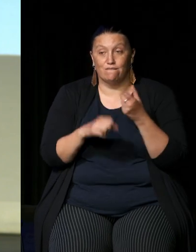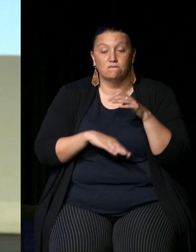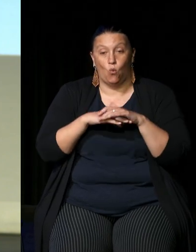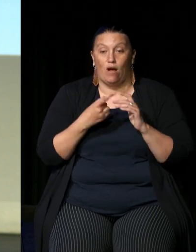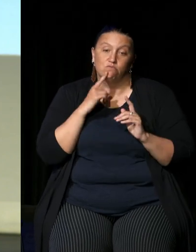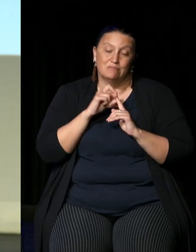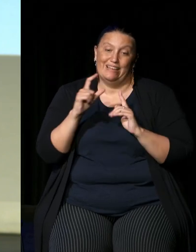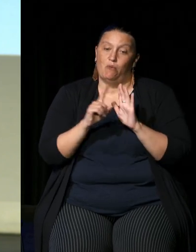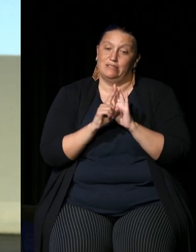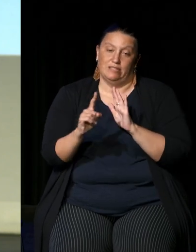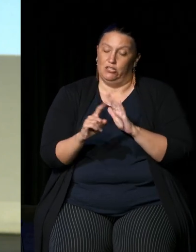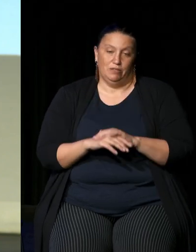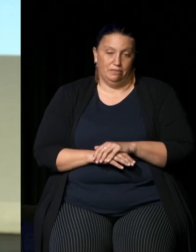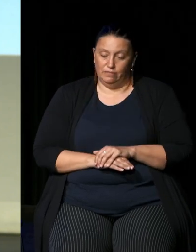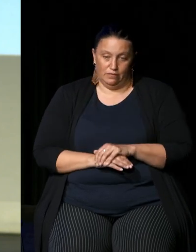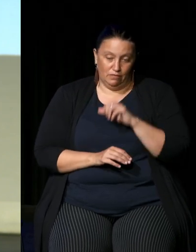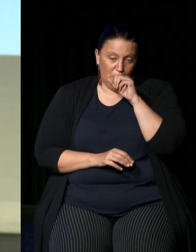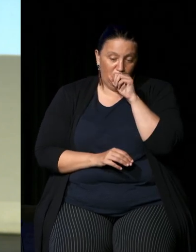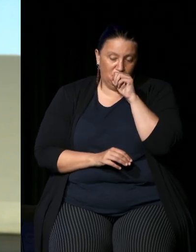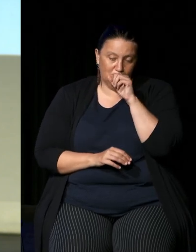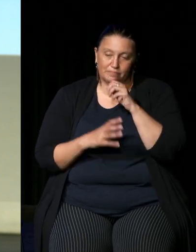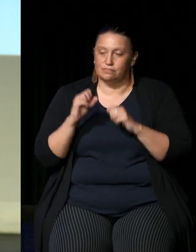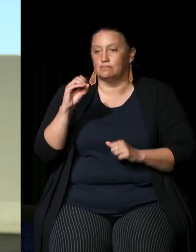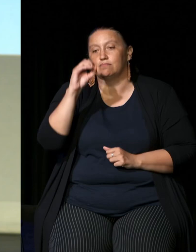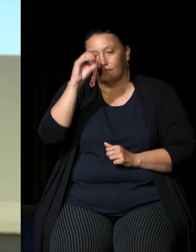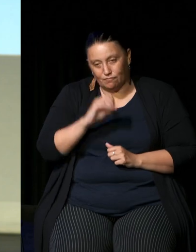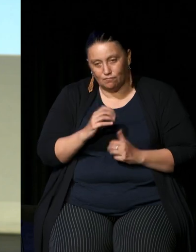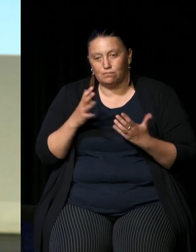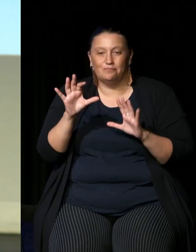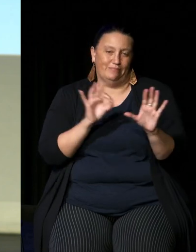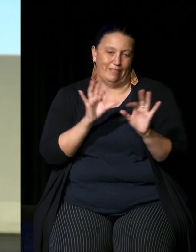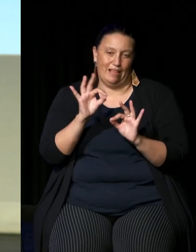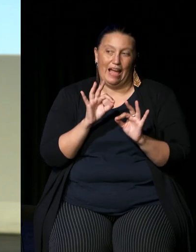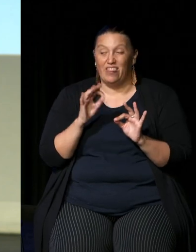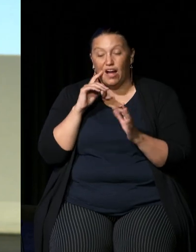um but it just is a portion so I think that's an accurate reflection to say it